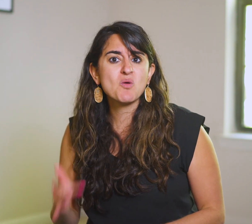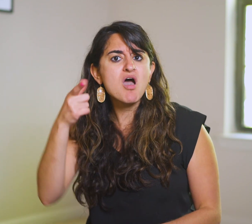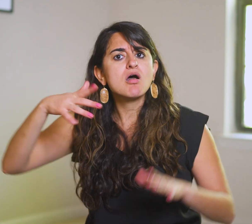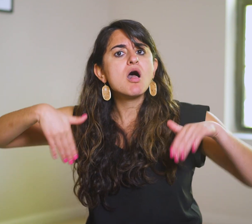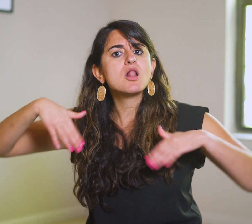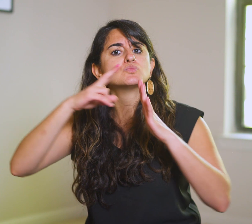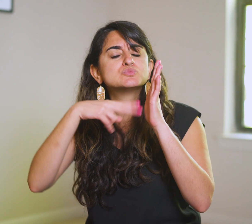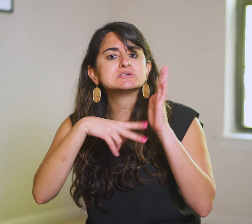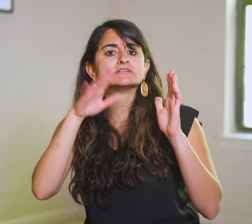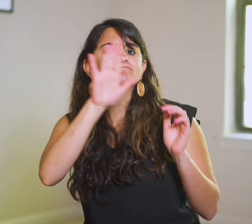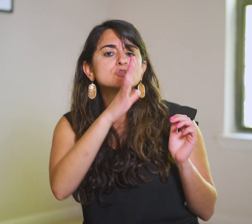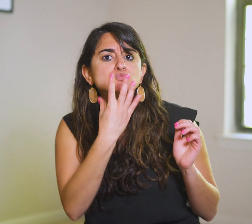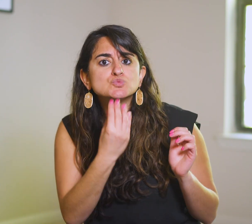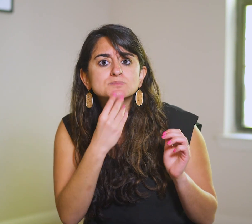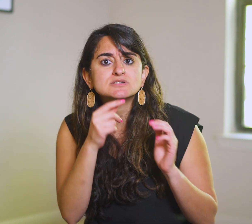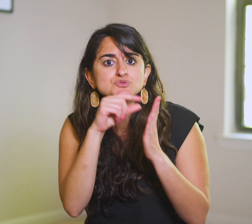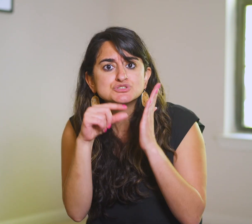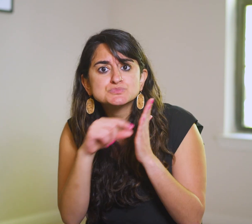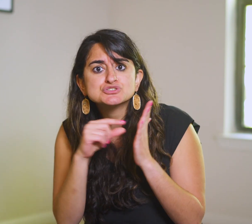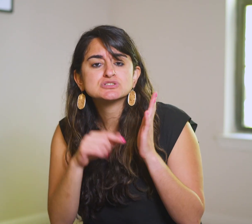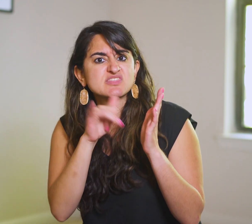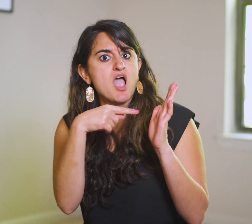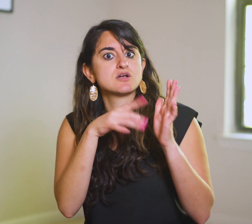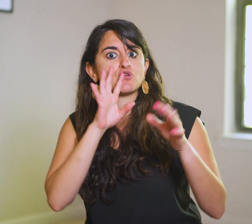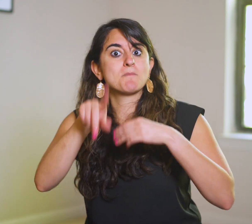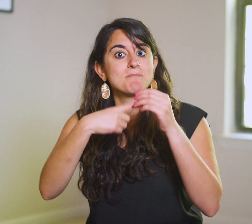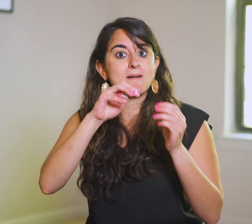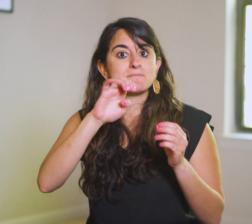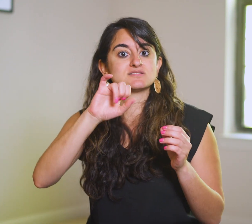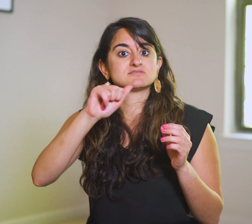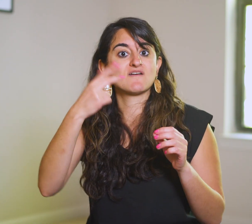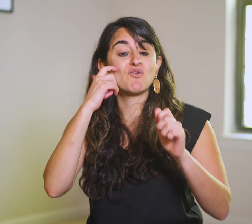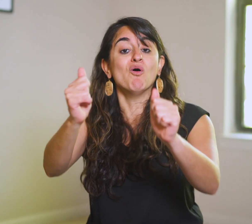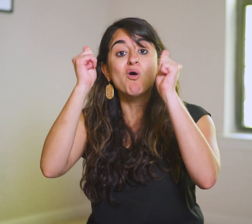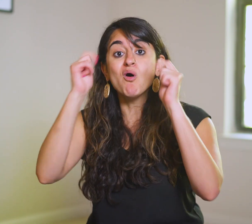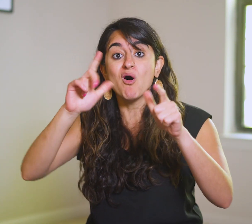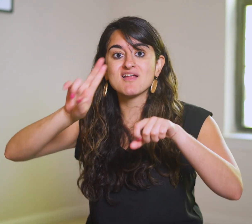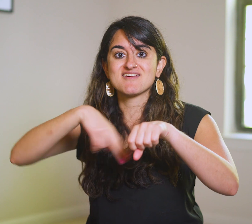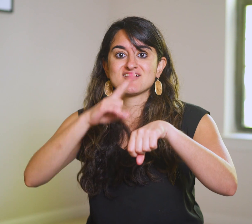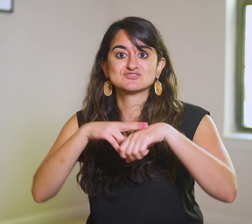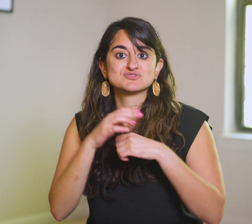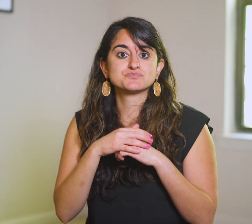because they haven’t read the Hebrew scriptures that speak of a Messiah for all nations.